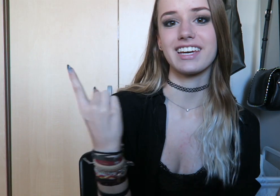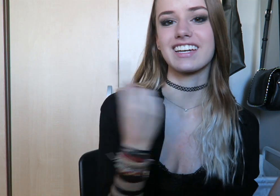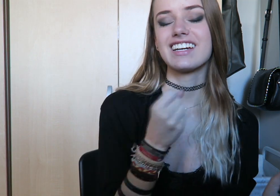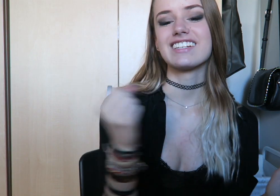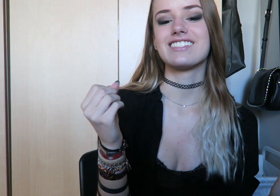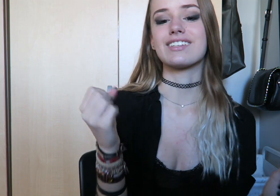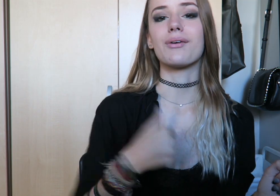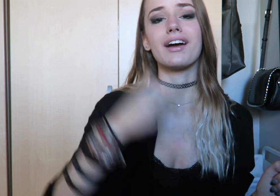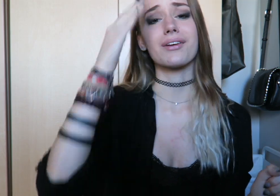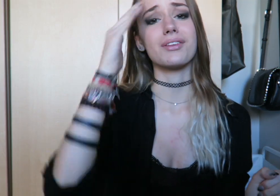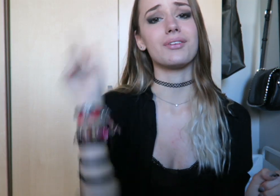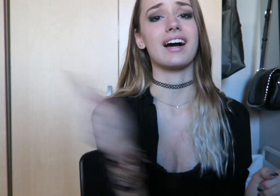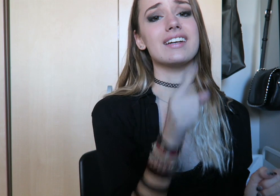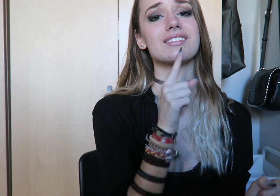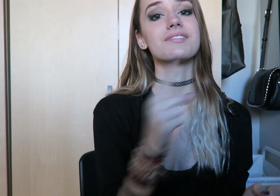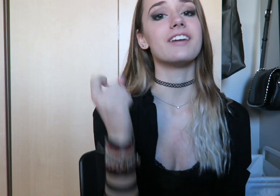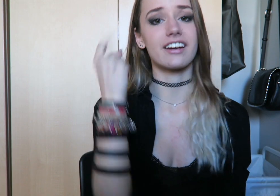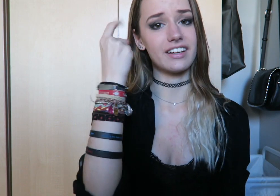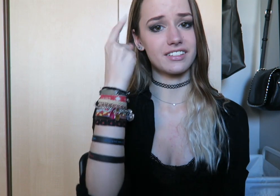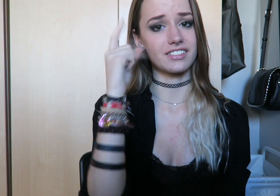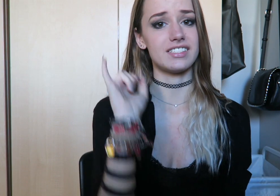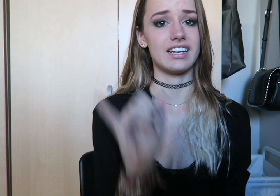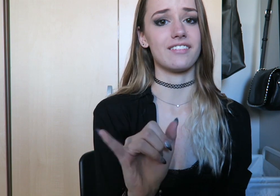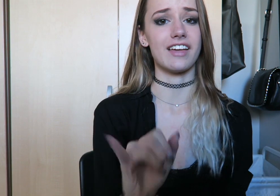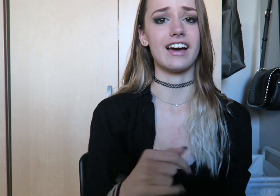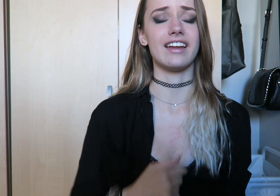so I know you guys are very understanding of that